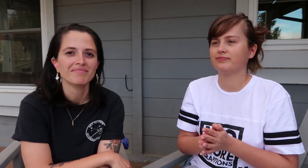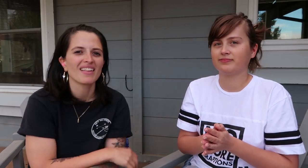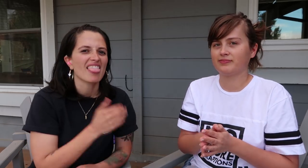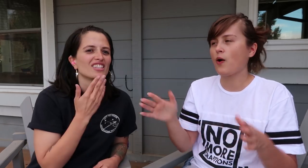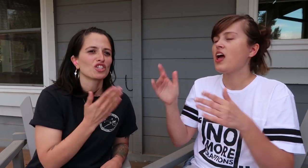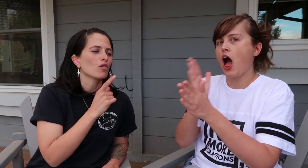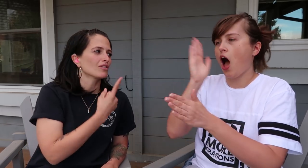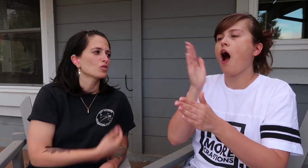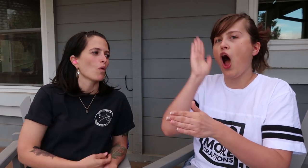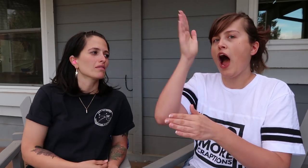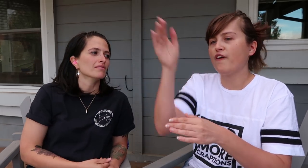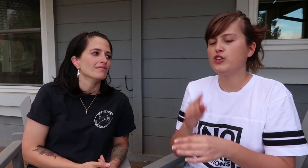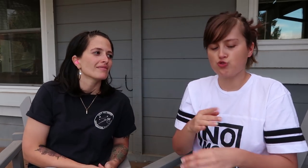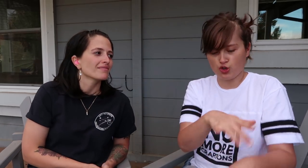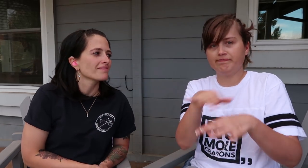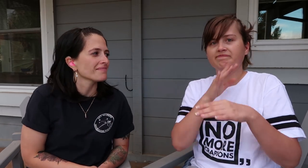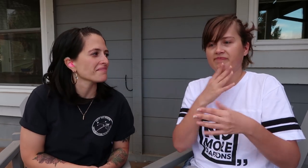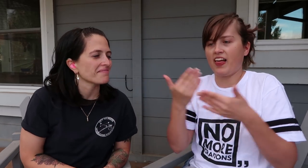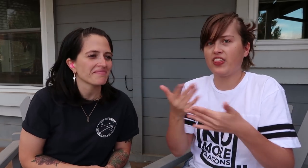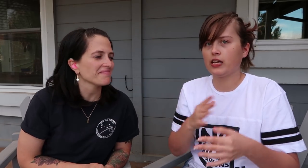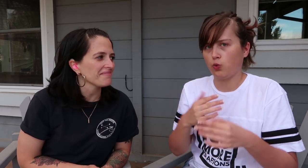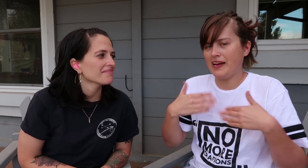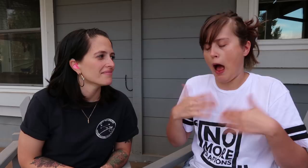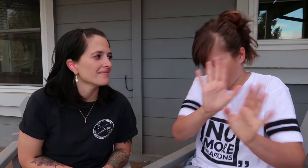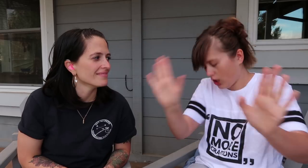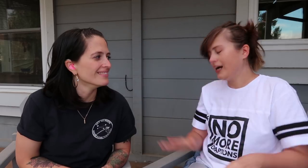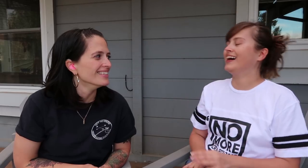That’s a good one. Future things said here will be a little happier, I promise.